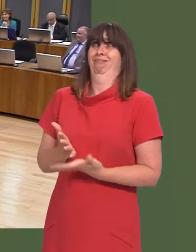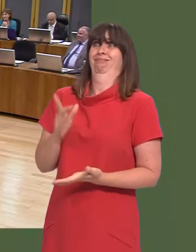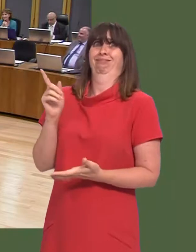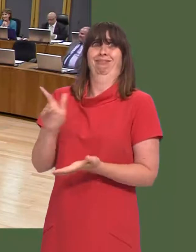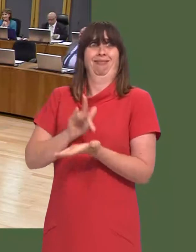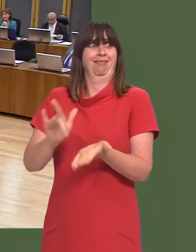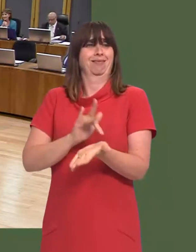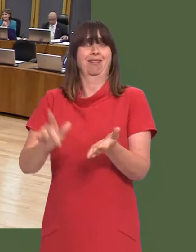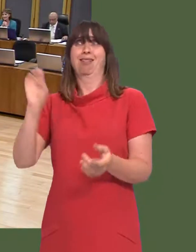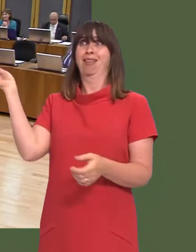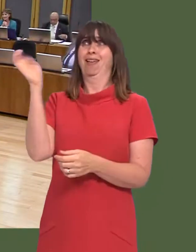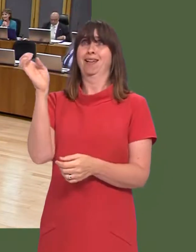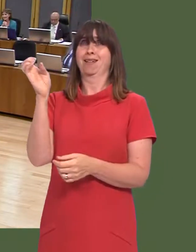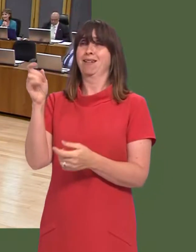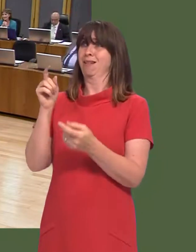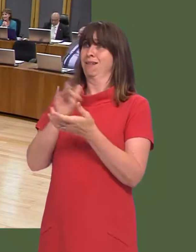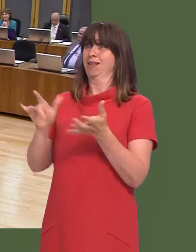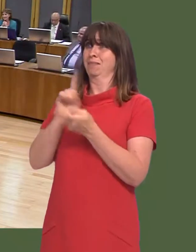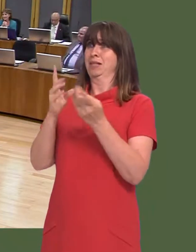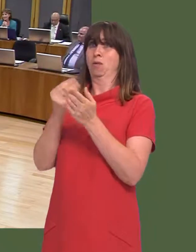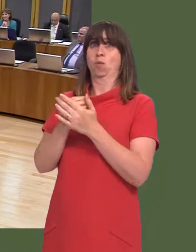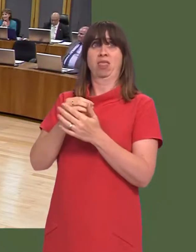action of a DEFRA Secretary of State is to cancel meetings with devolved administrations,